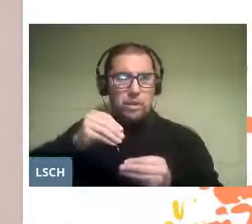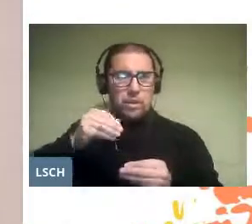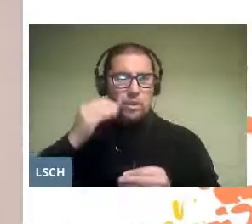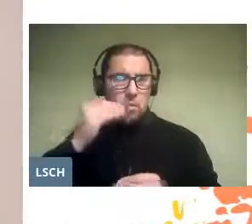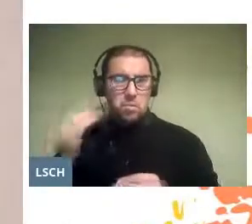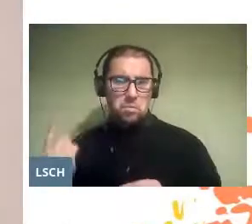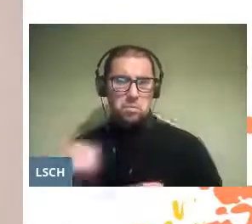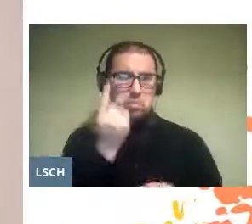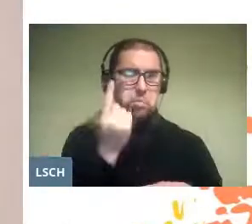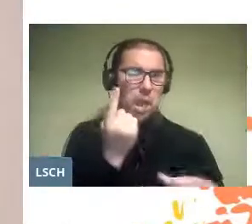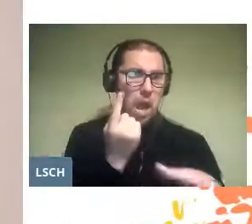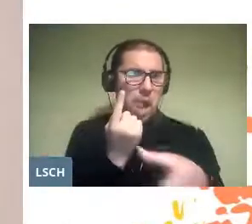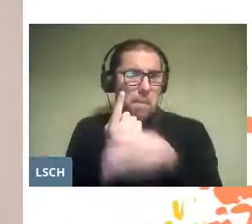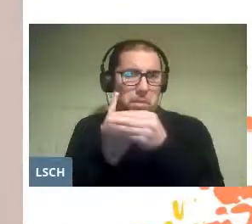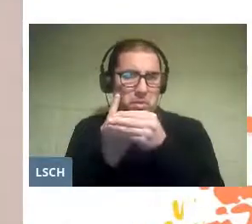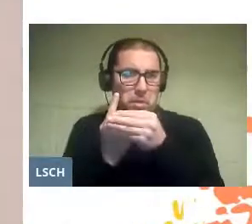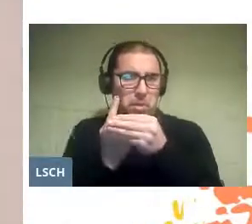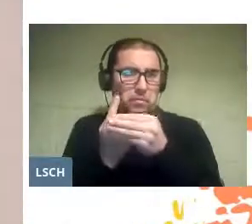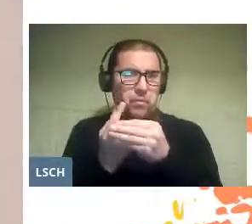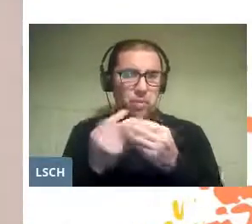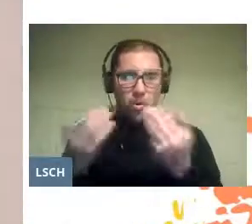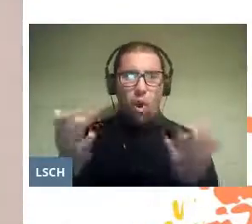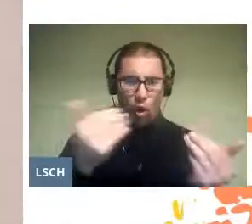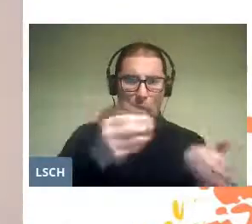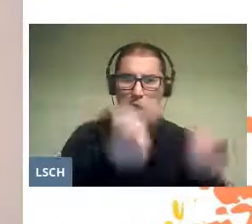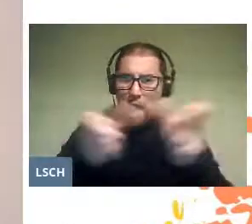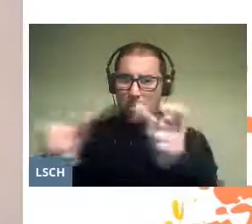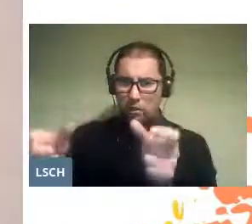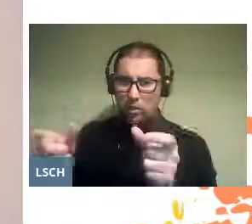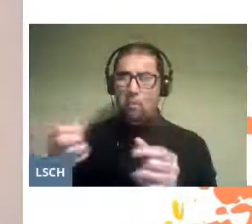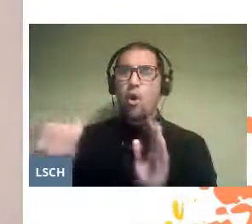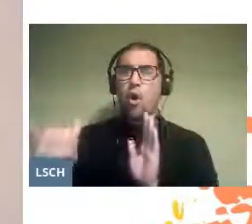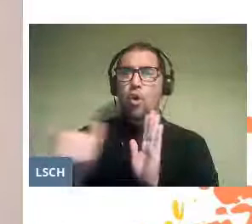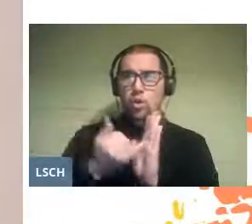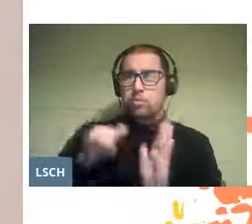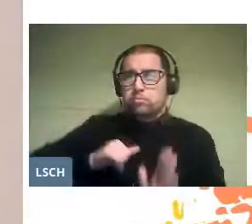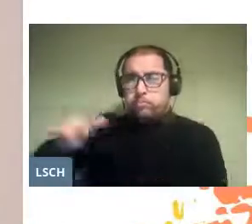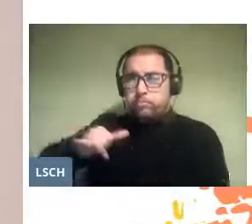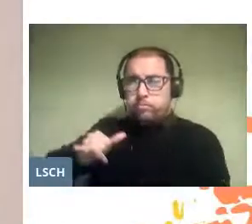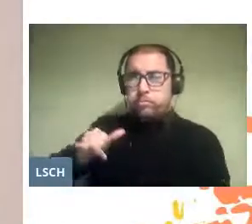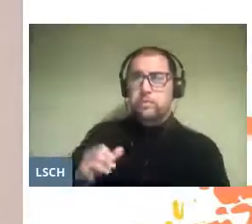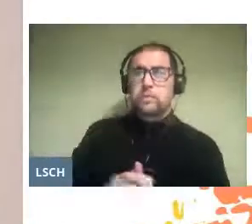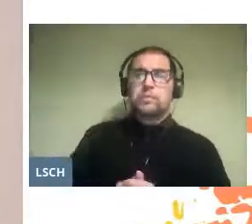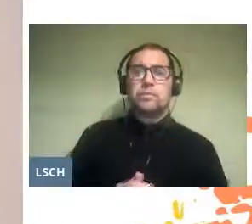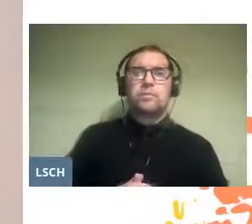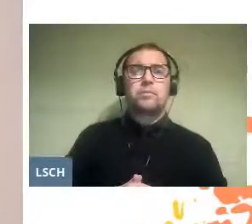that summon their audience for the life of identification with the singing actors.